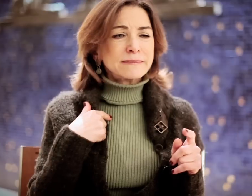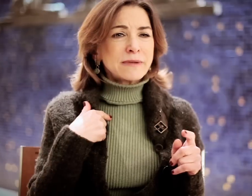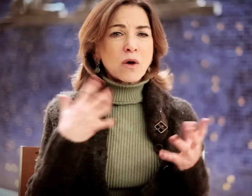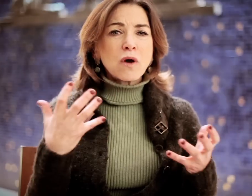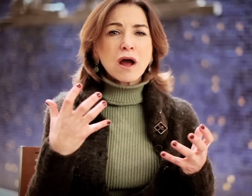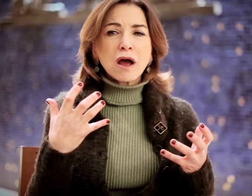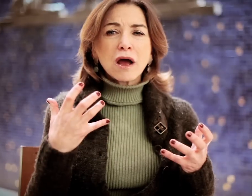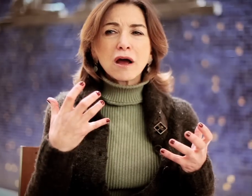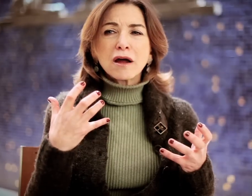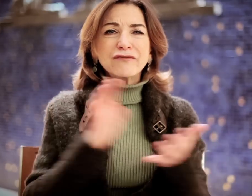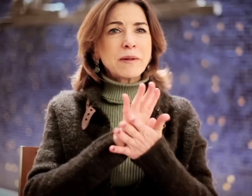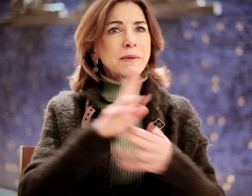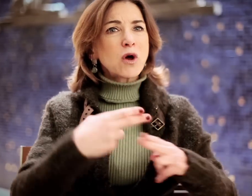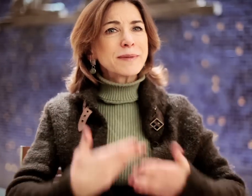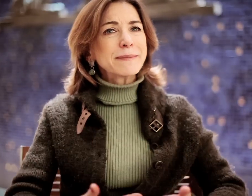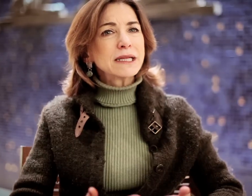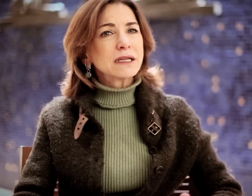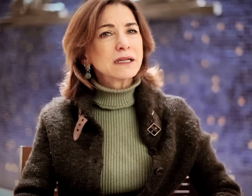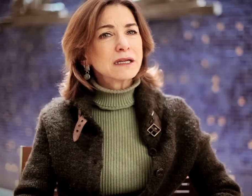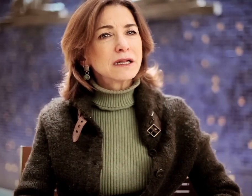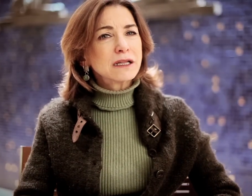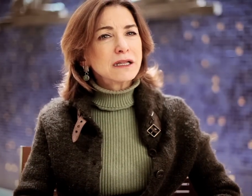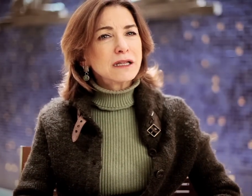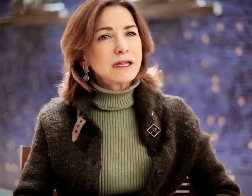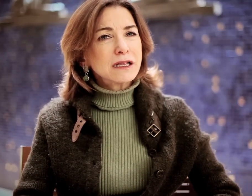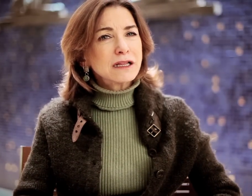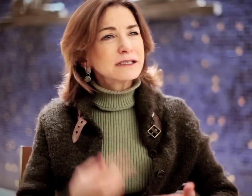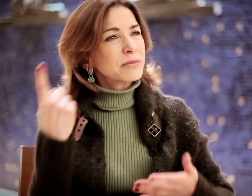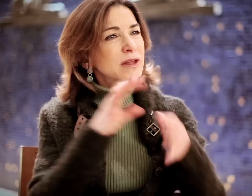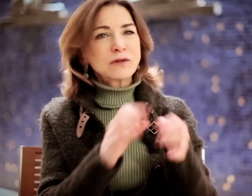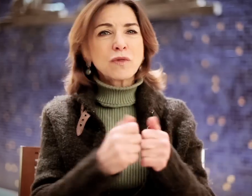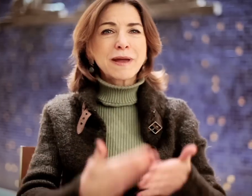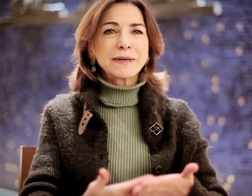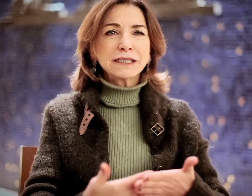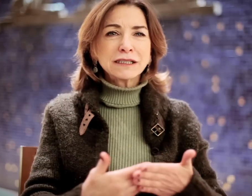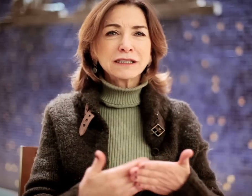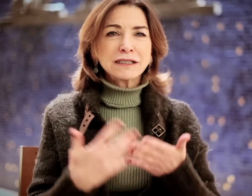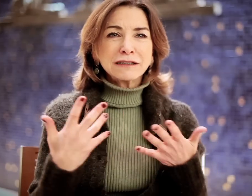"But I want a film about a baby. Something to do with babies."